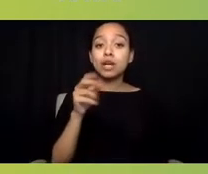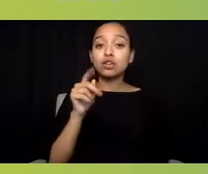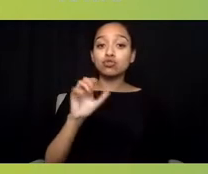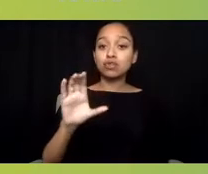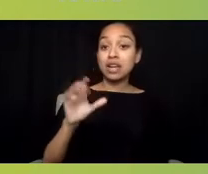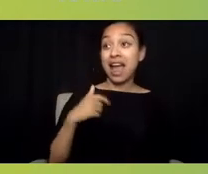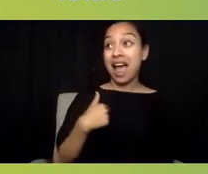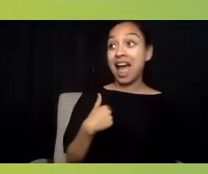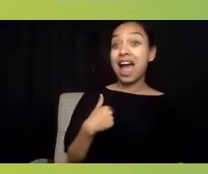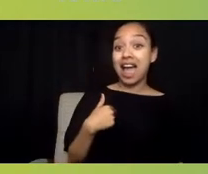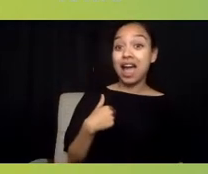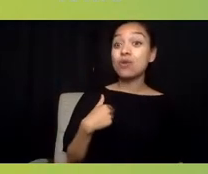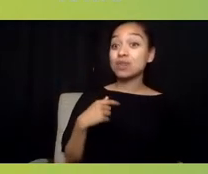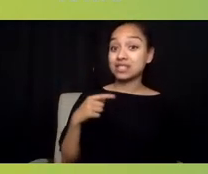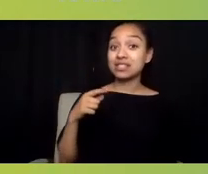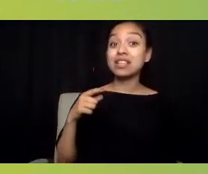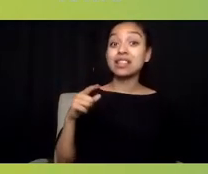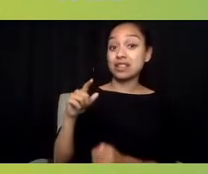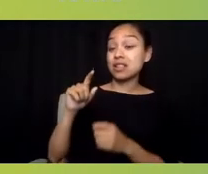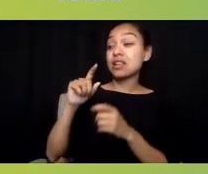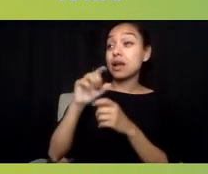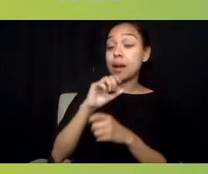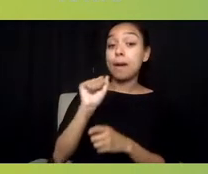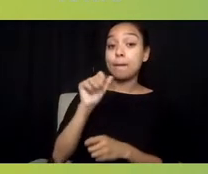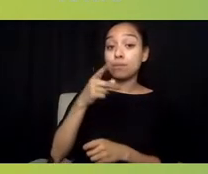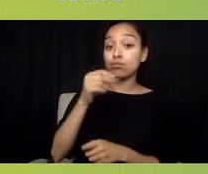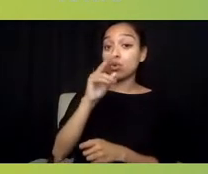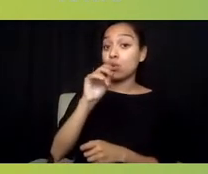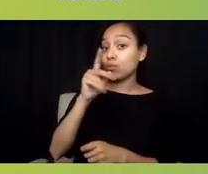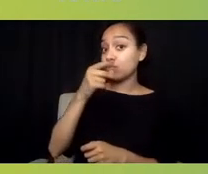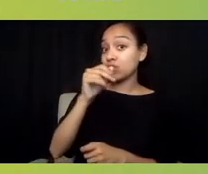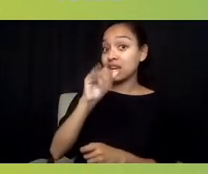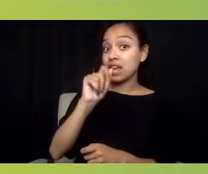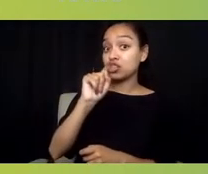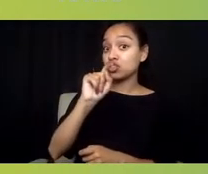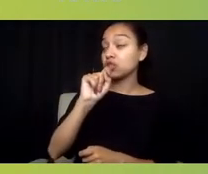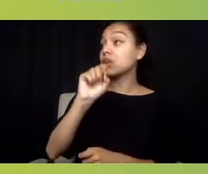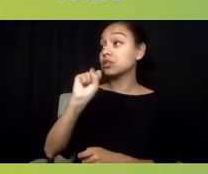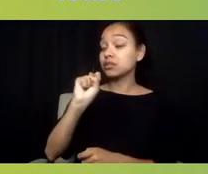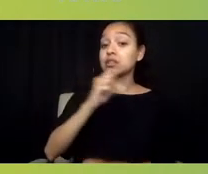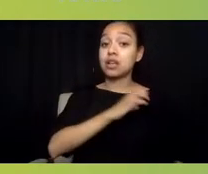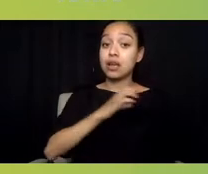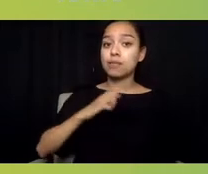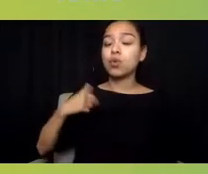We absolutely knew we were underfunding Native American Indian health services.